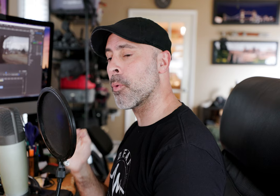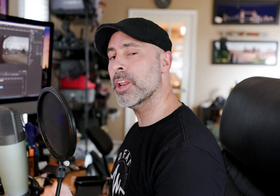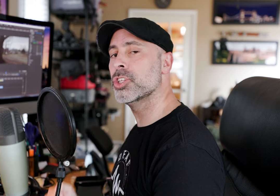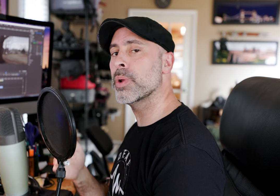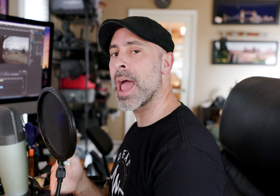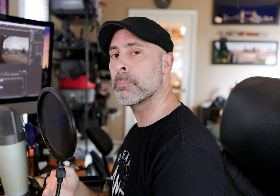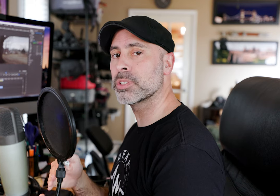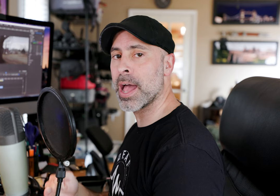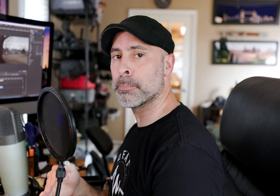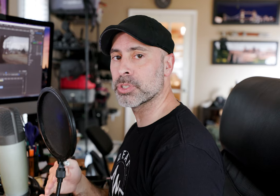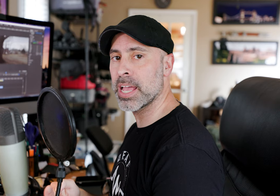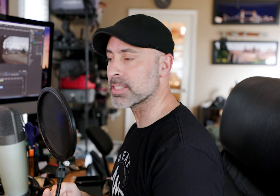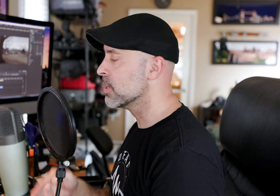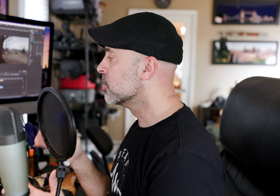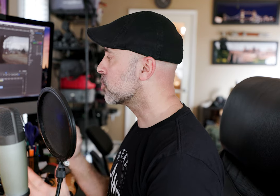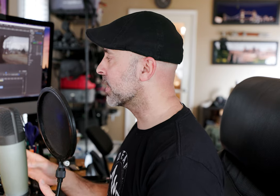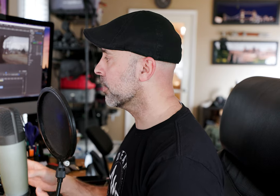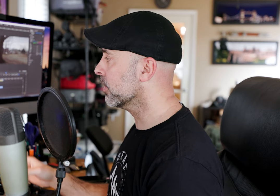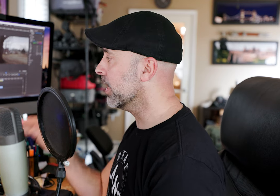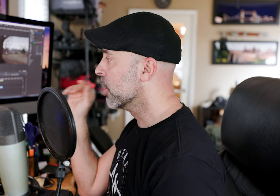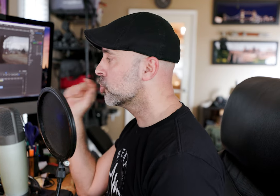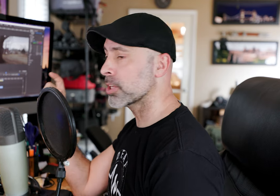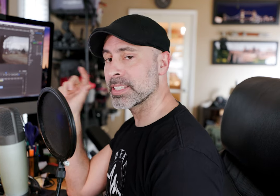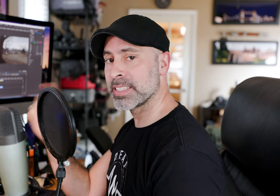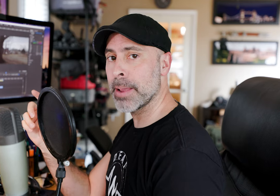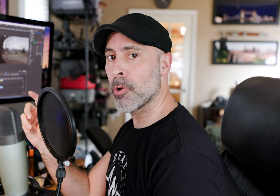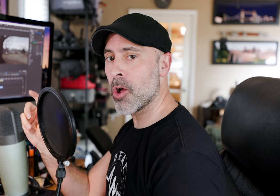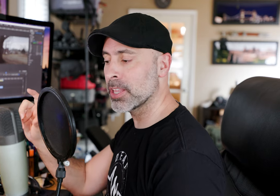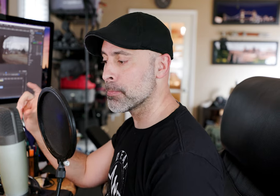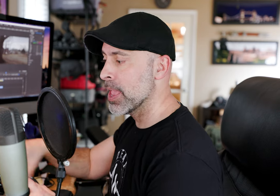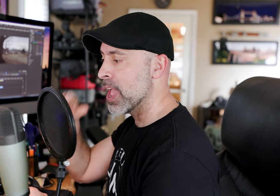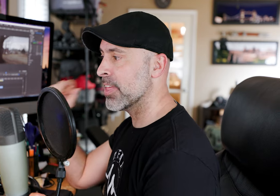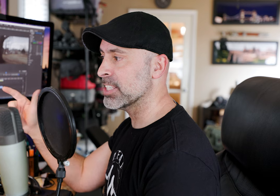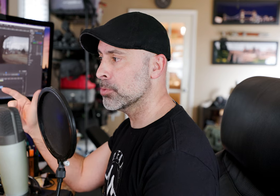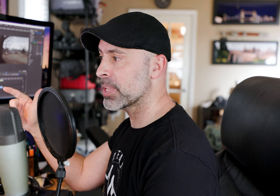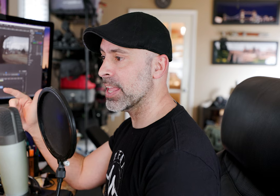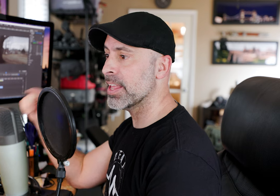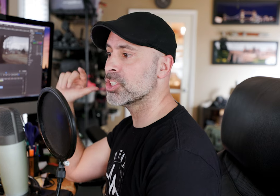to do an apples to apples test so I literally took the same raw clip and then I duplicated it just so